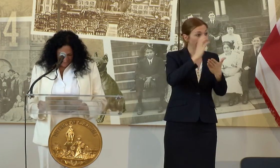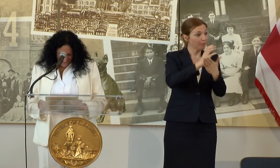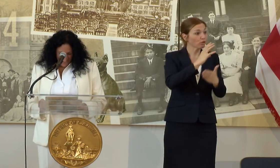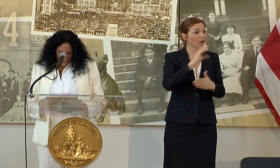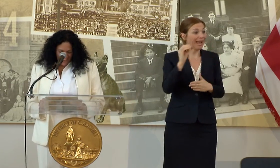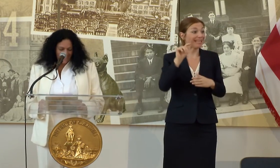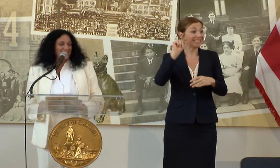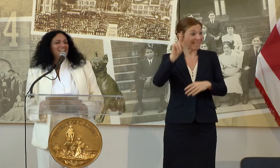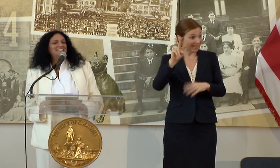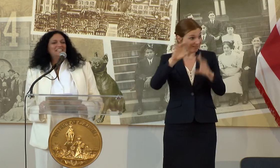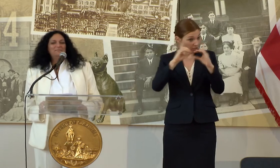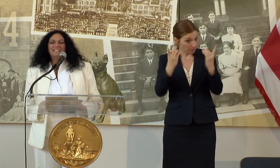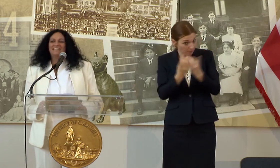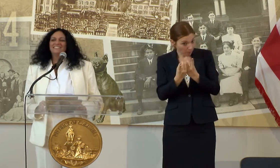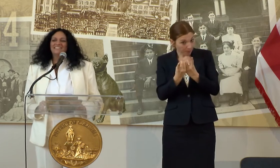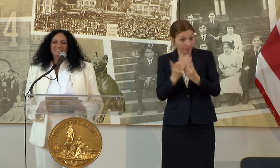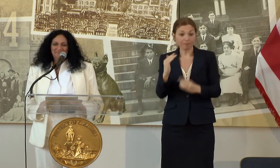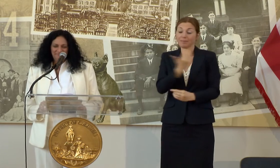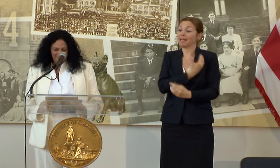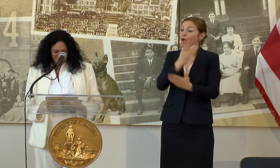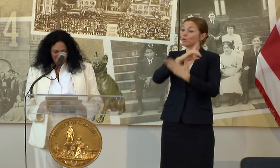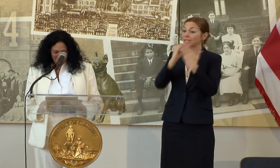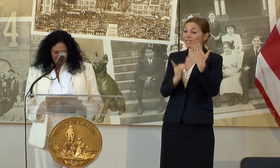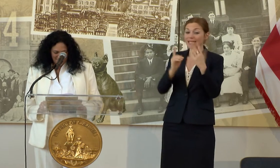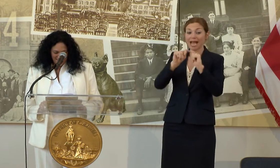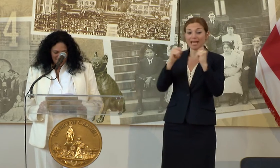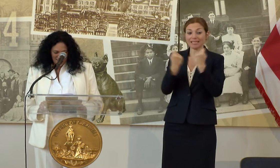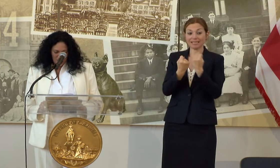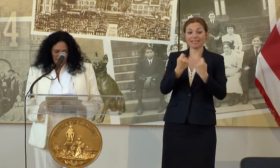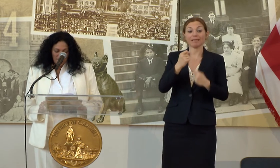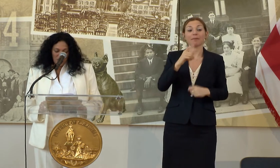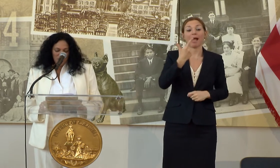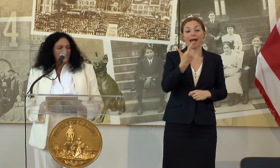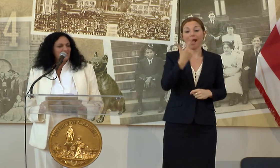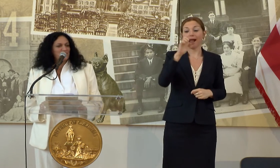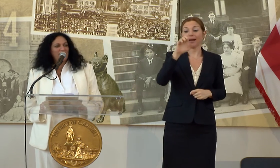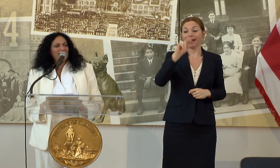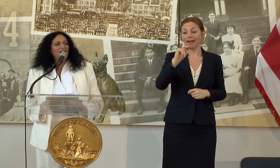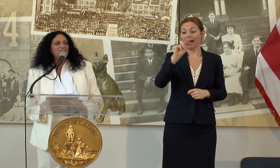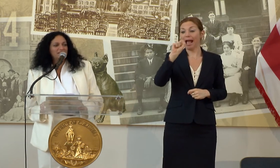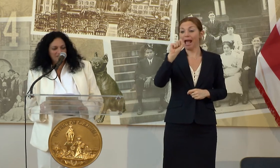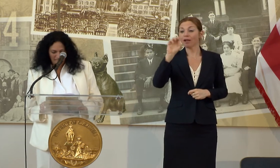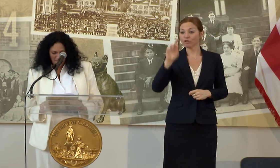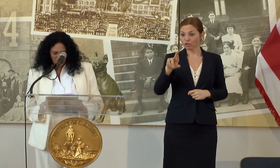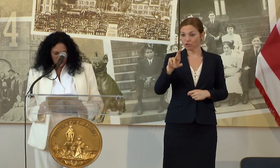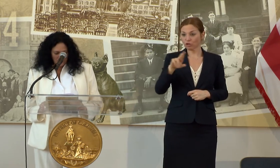OUR DESIGN TEAM, WHO LET ME USE THEIR SWANKY OFFICES ON K STREET